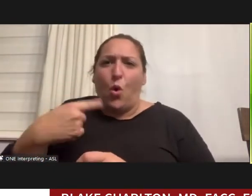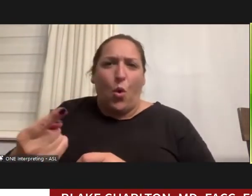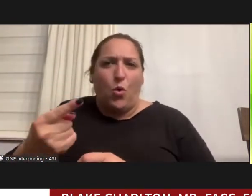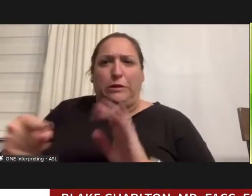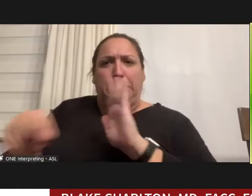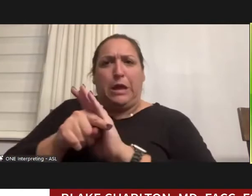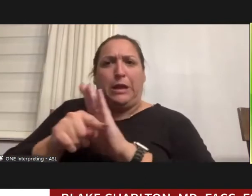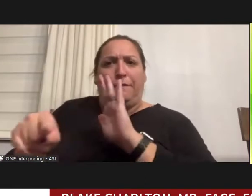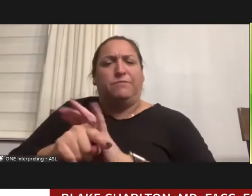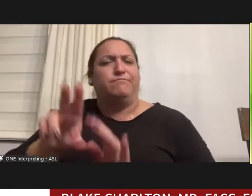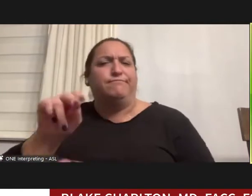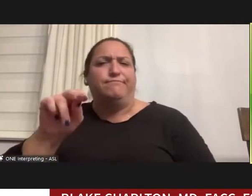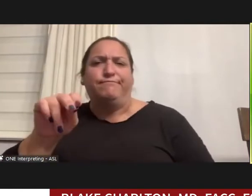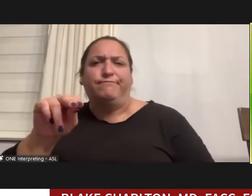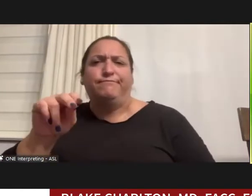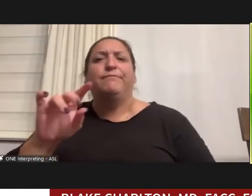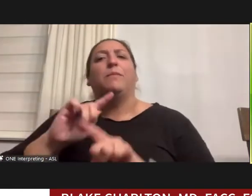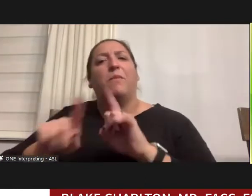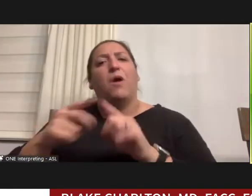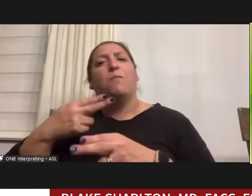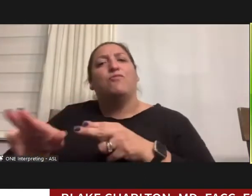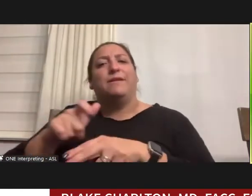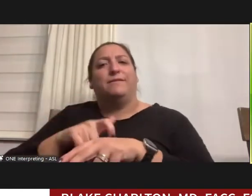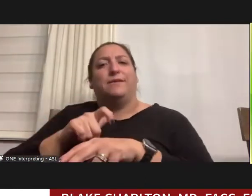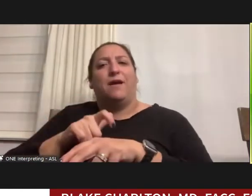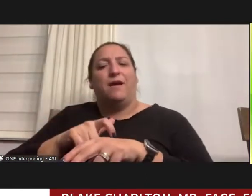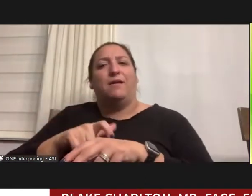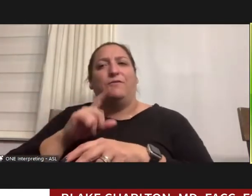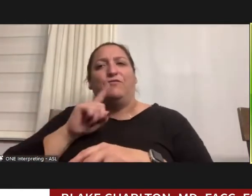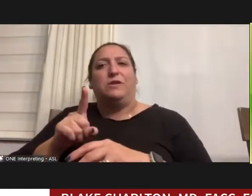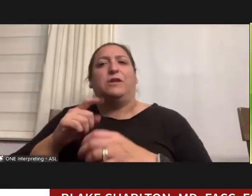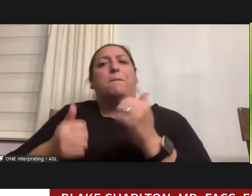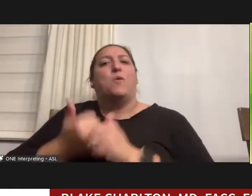And for a very brief time it was the most shared article in the New York Times,